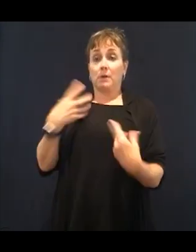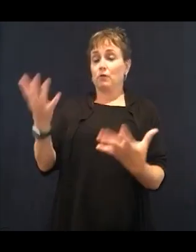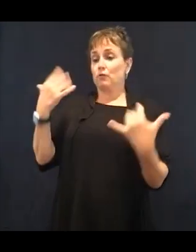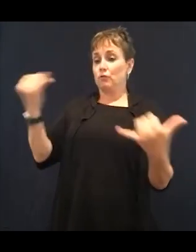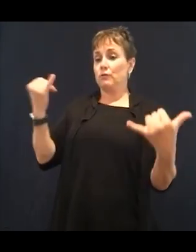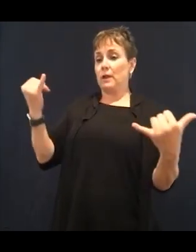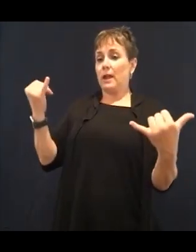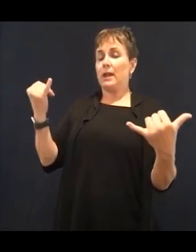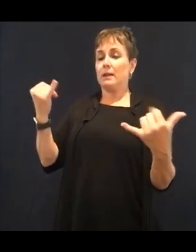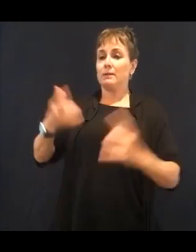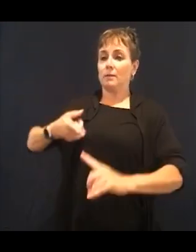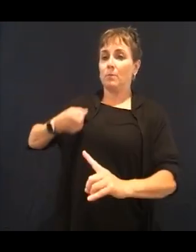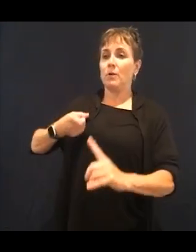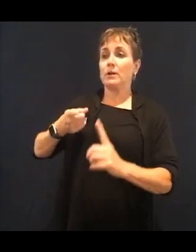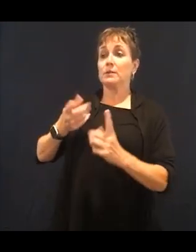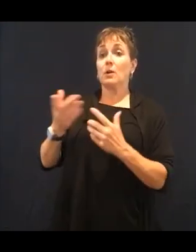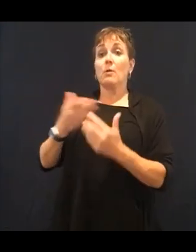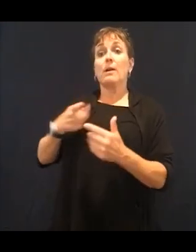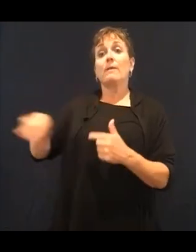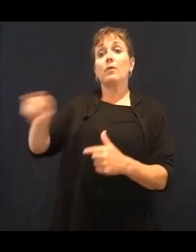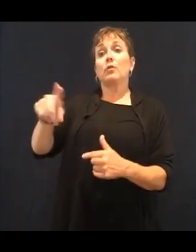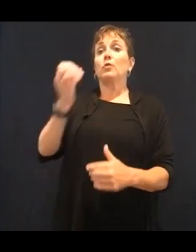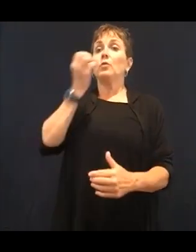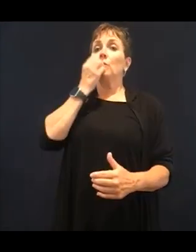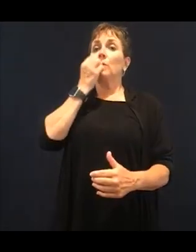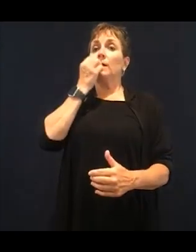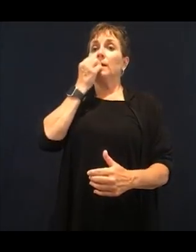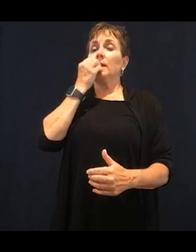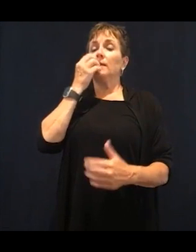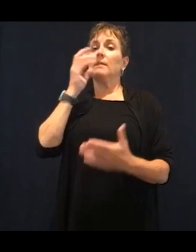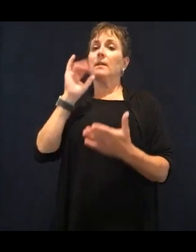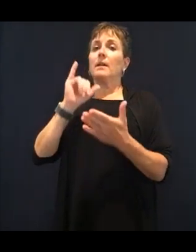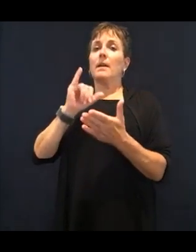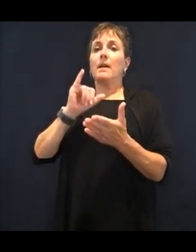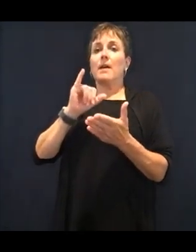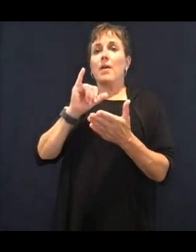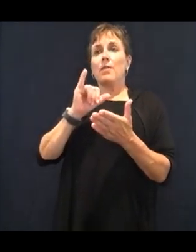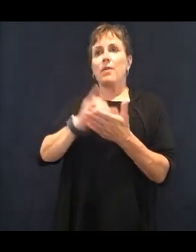you crave, because sugar is a really big part of what I'm going to